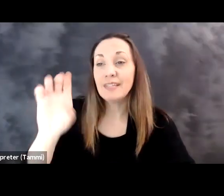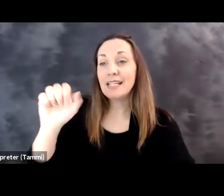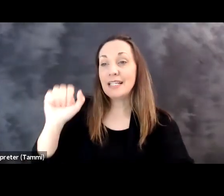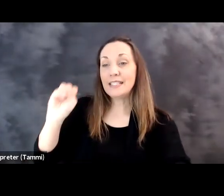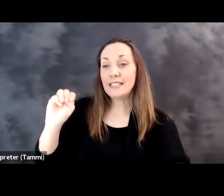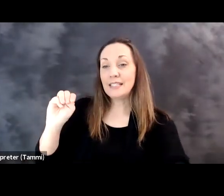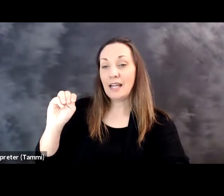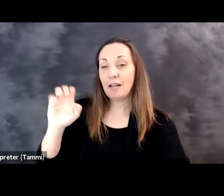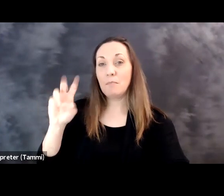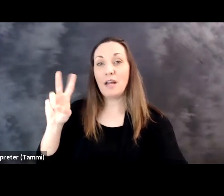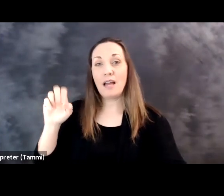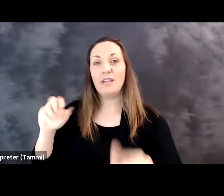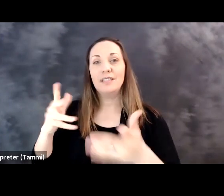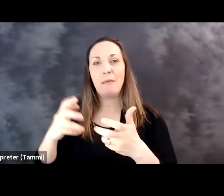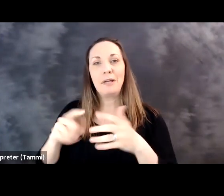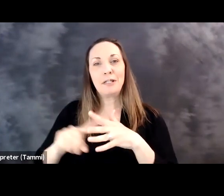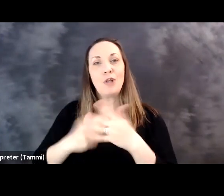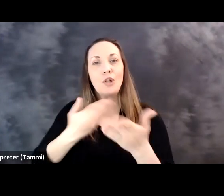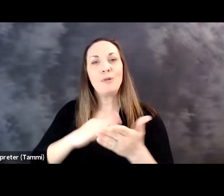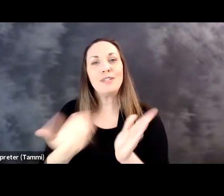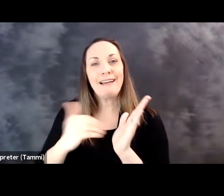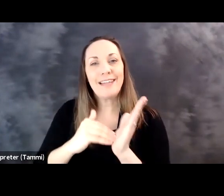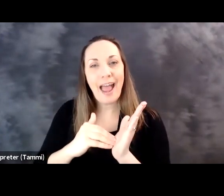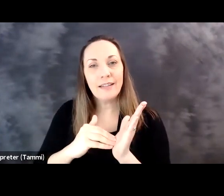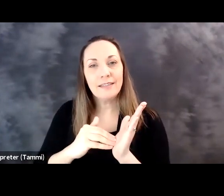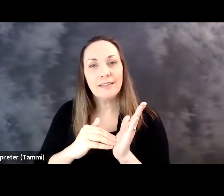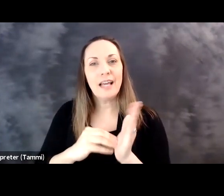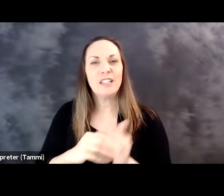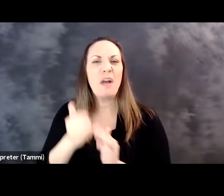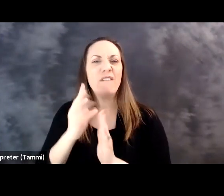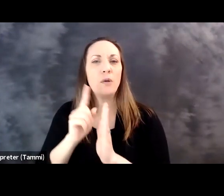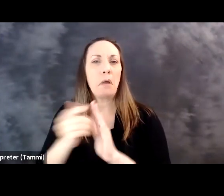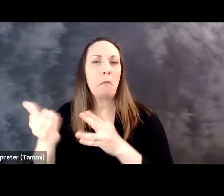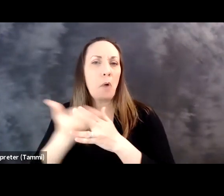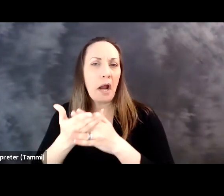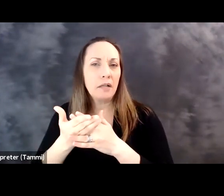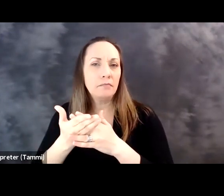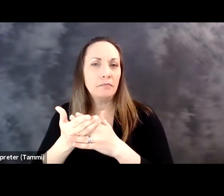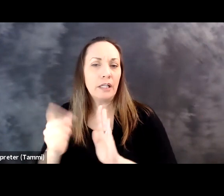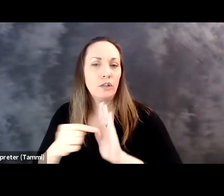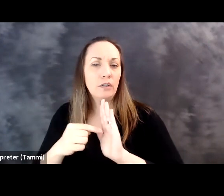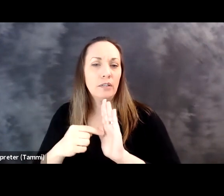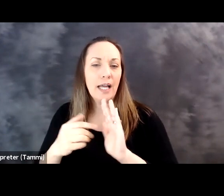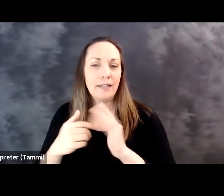This is Sam Evans, I believe we're going to have a few minutes break. I'm going to introduce our music back